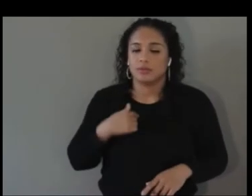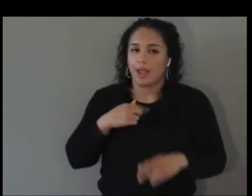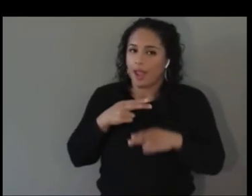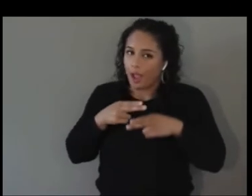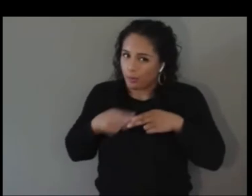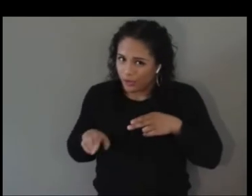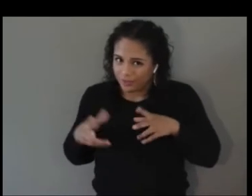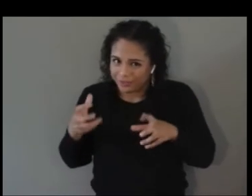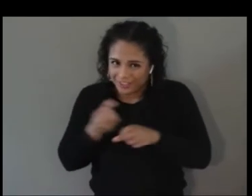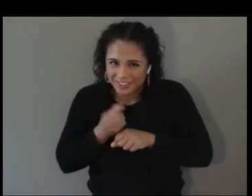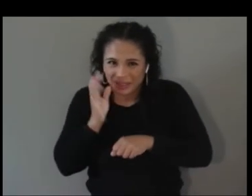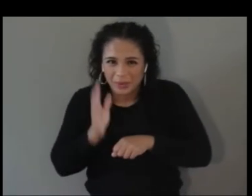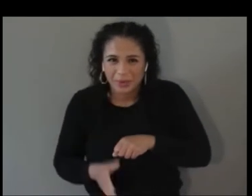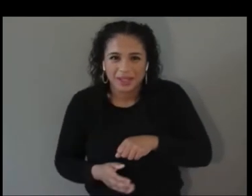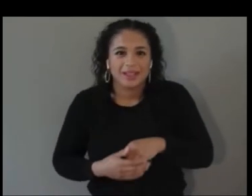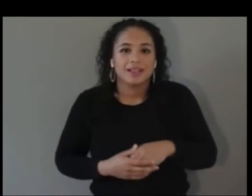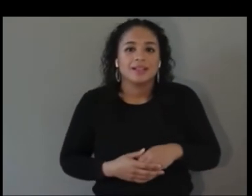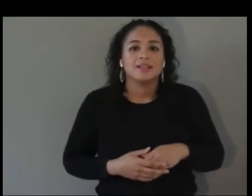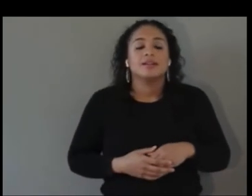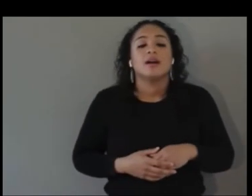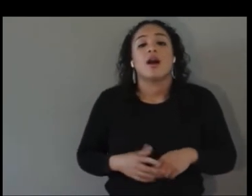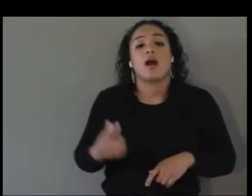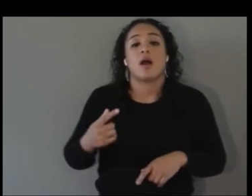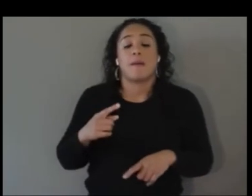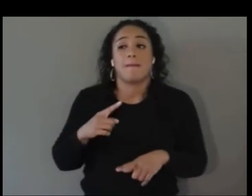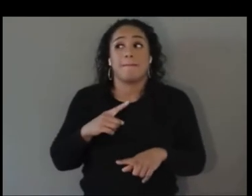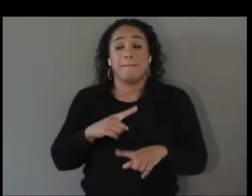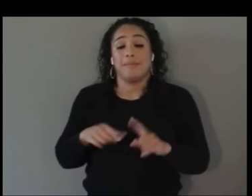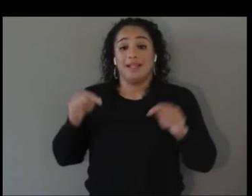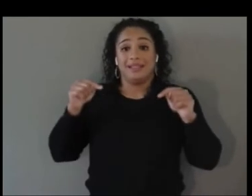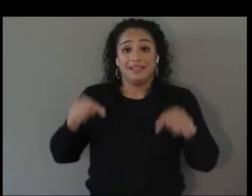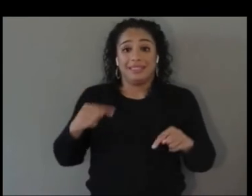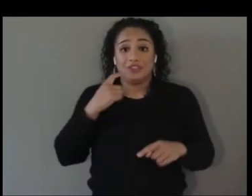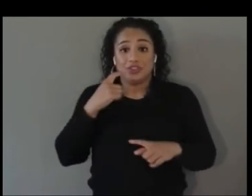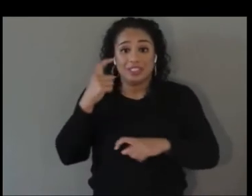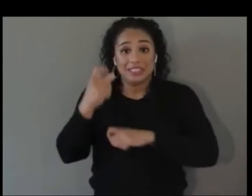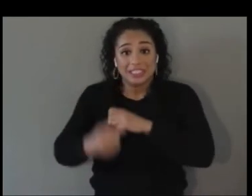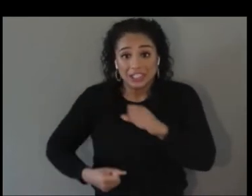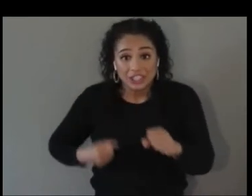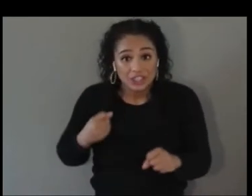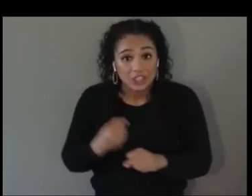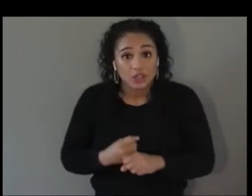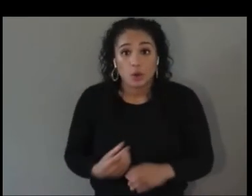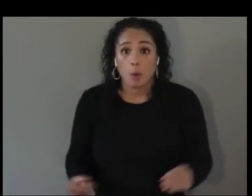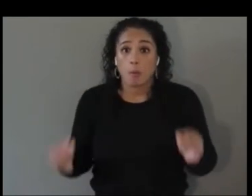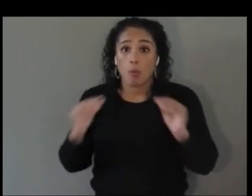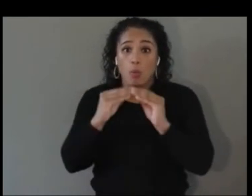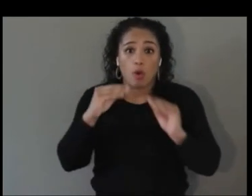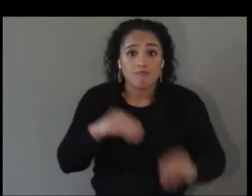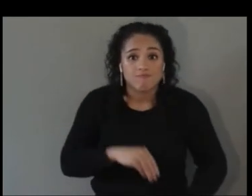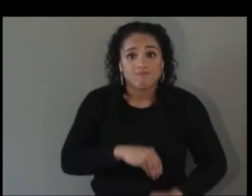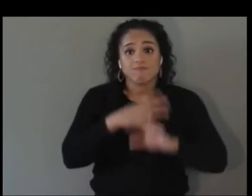We've become more virtual in the past year than we have the past ten. And we now are using